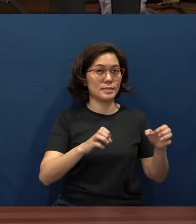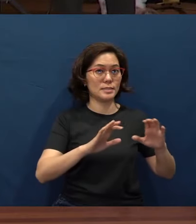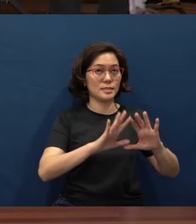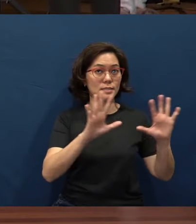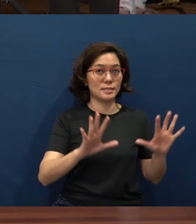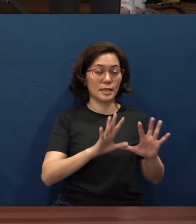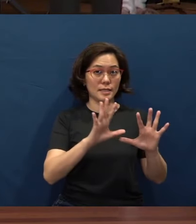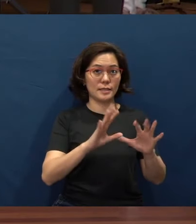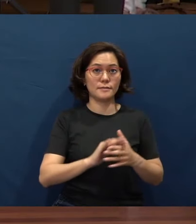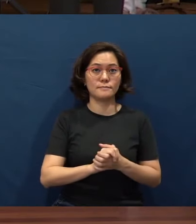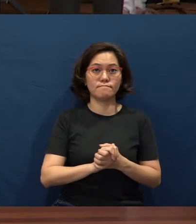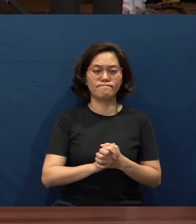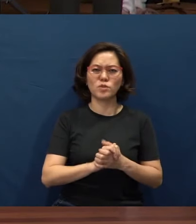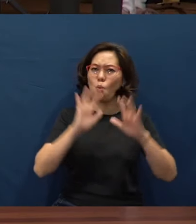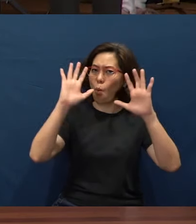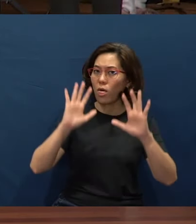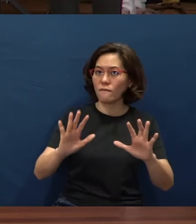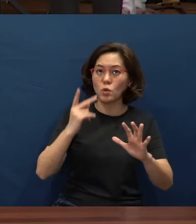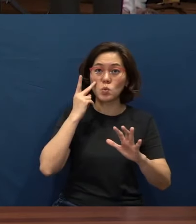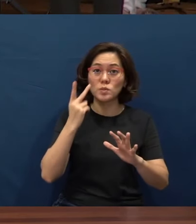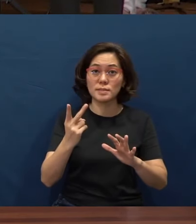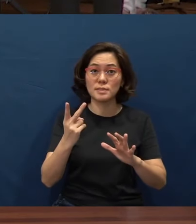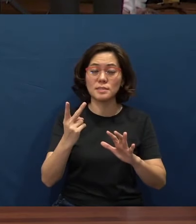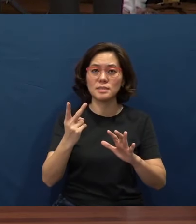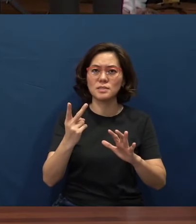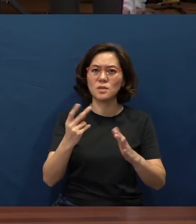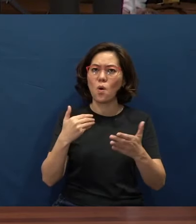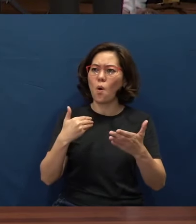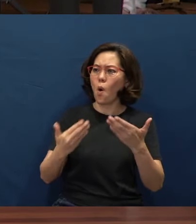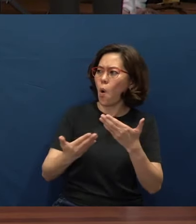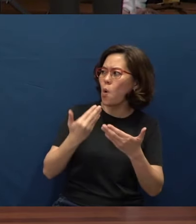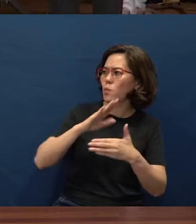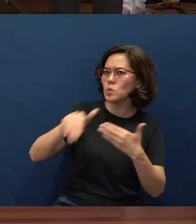It was wonderful to see nearly all the seats here were filled.